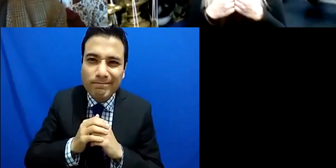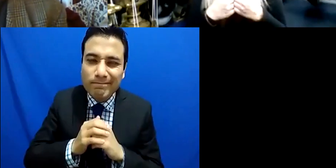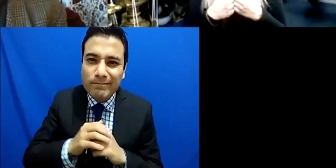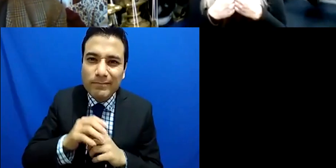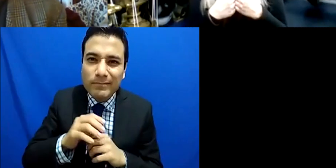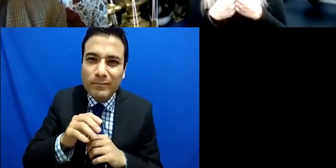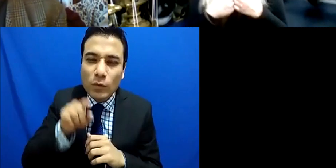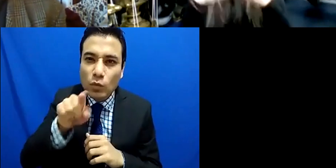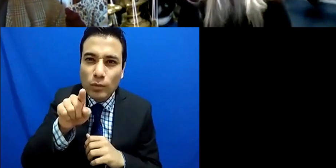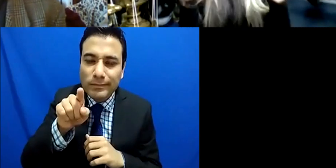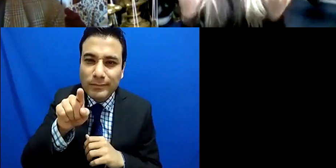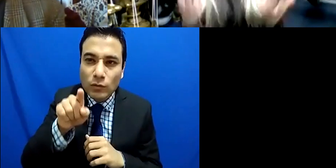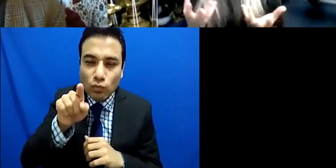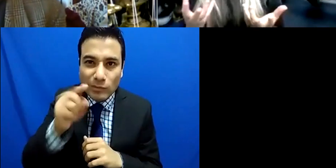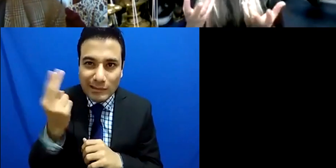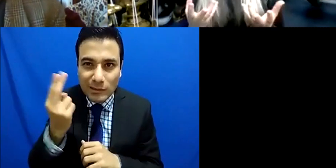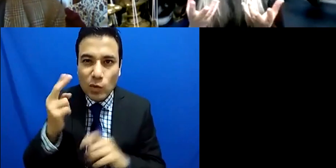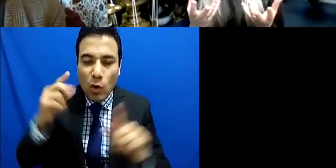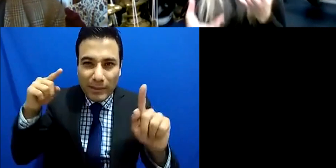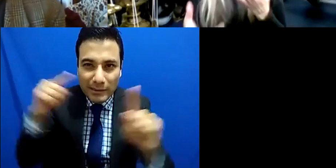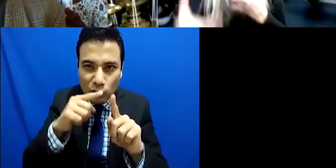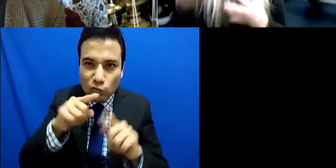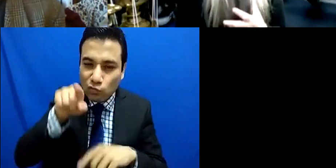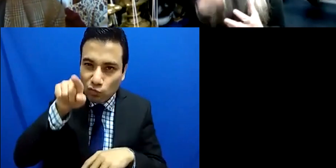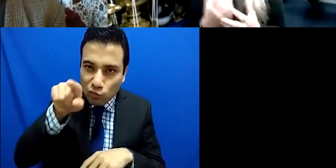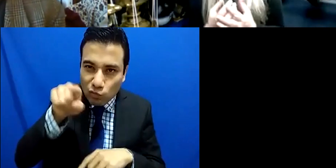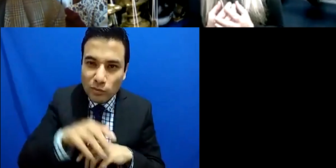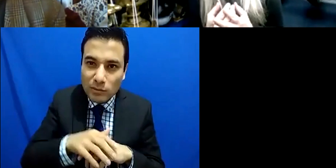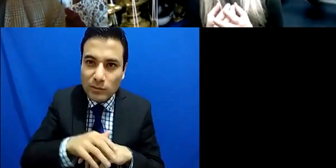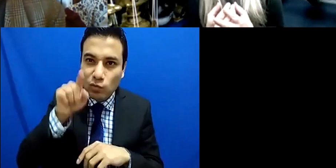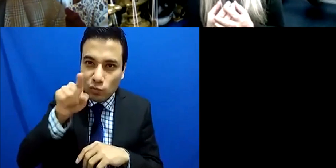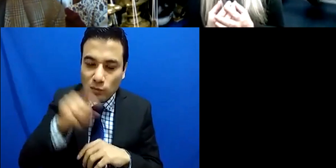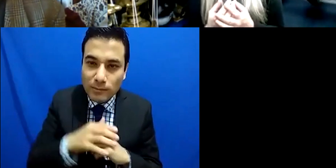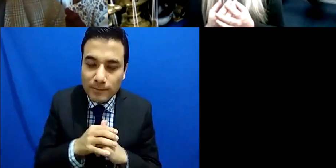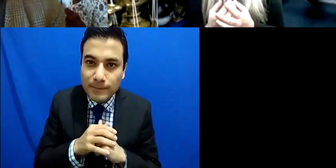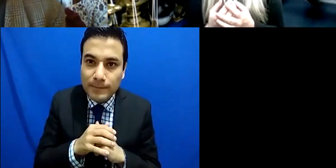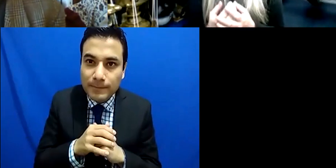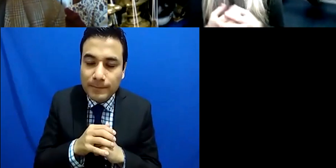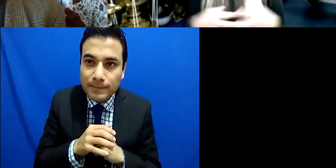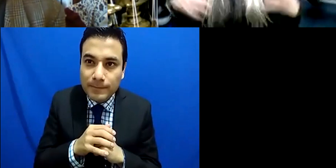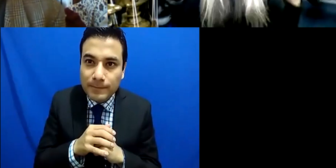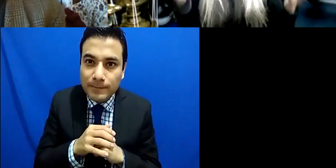but he said don't expect anything as regards from other people so always be sure that you can just